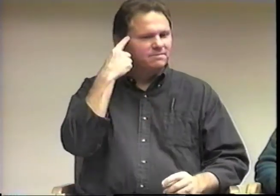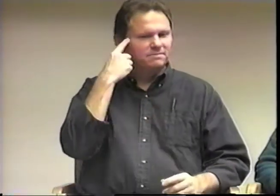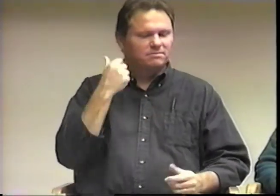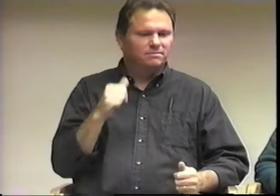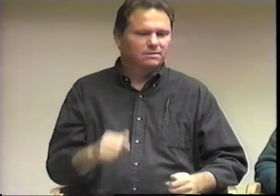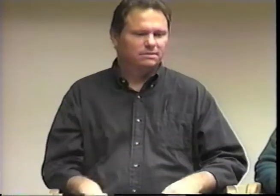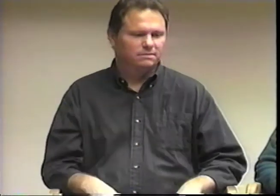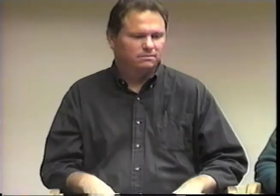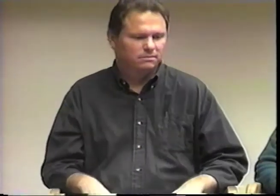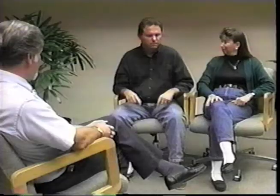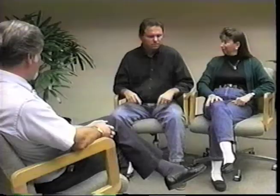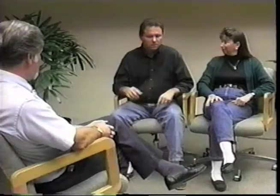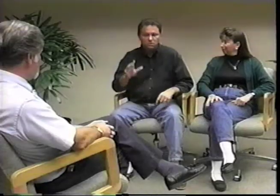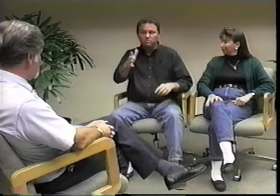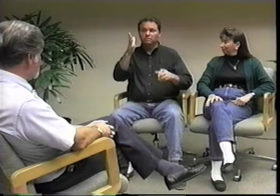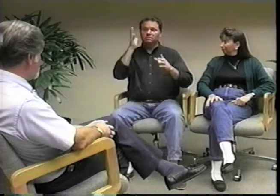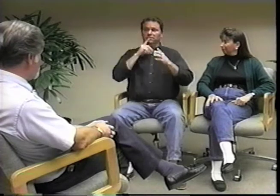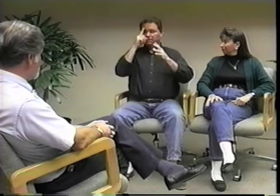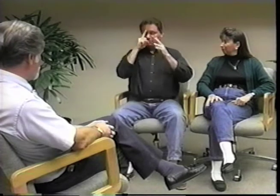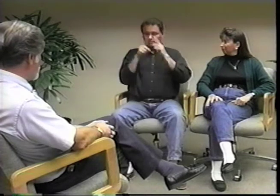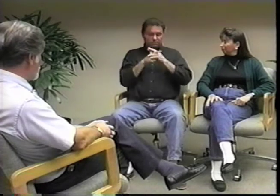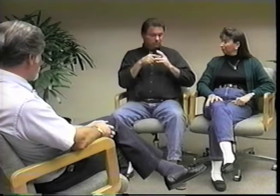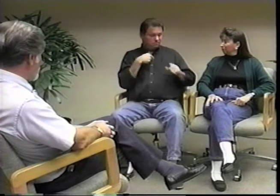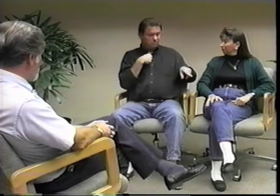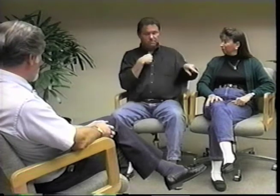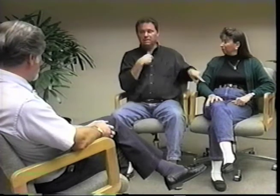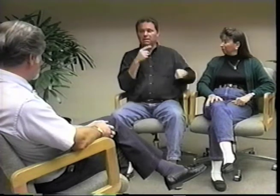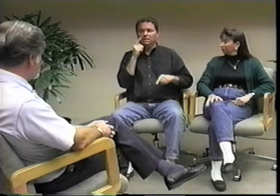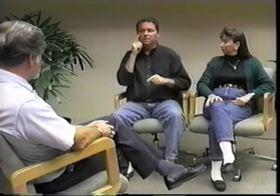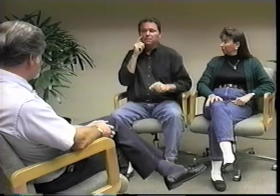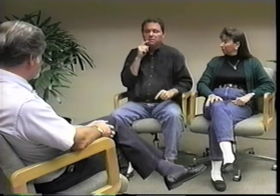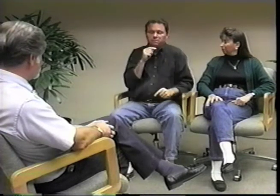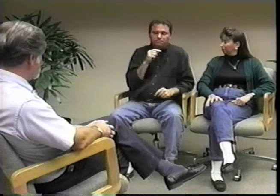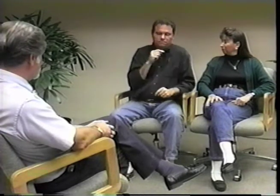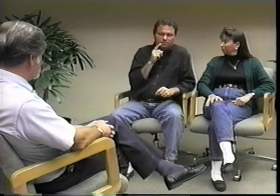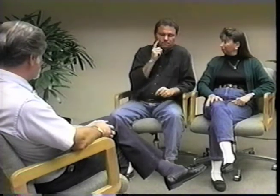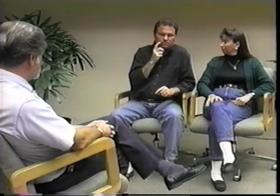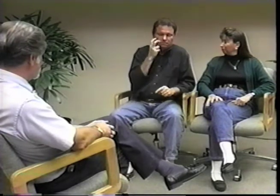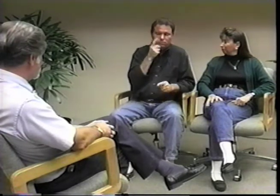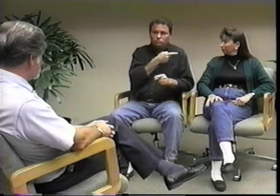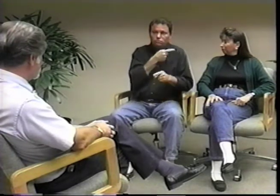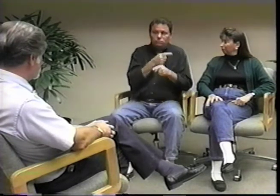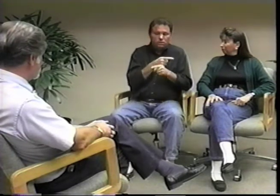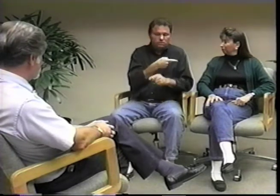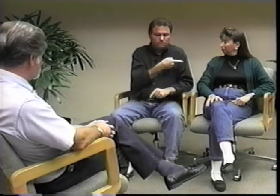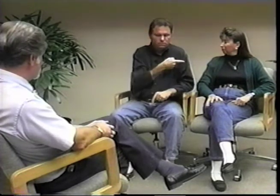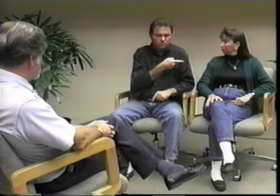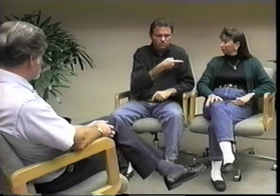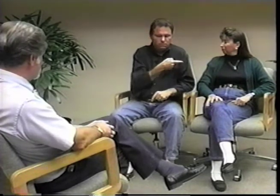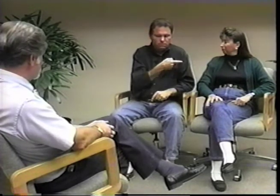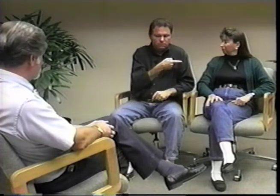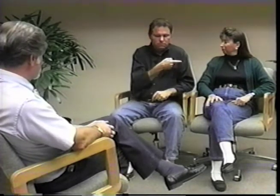I know from Kimberly's experiences, she's right.